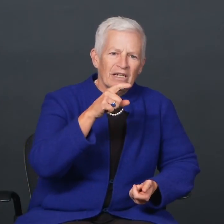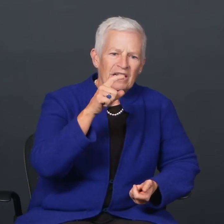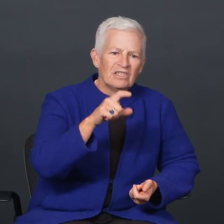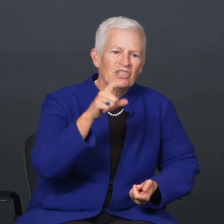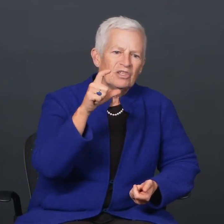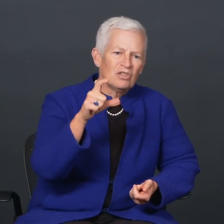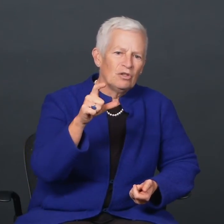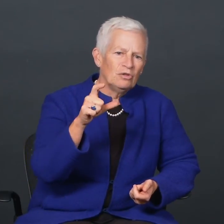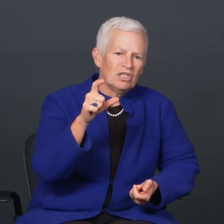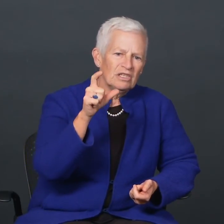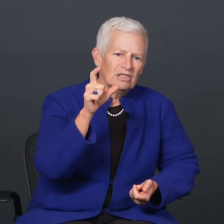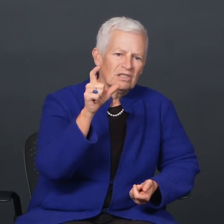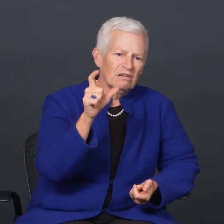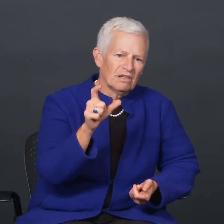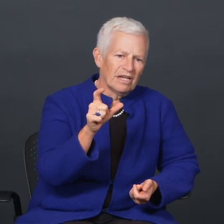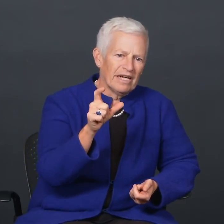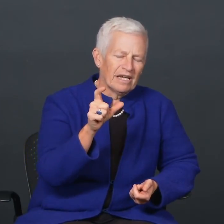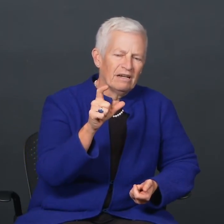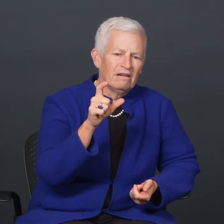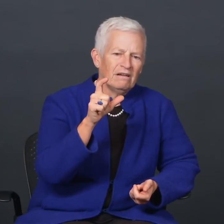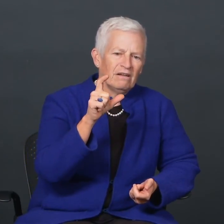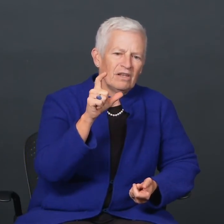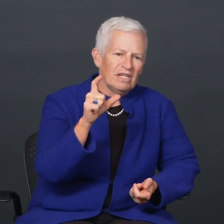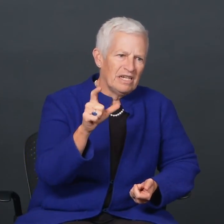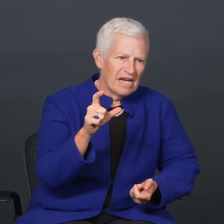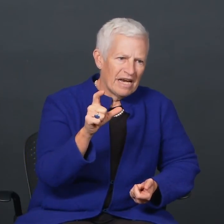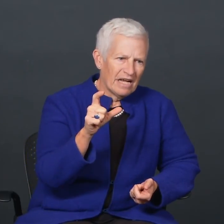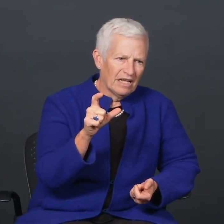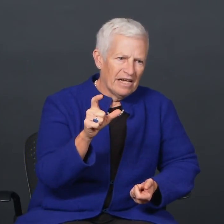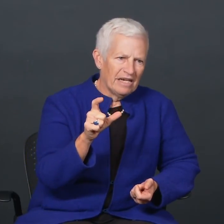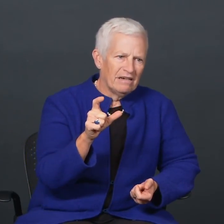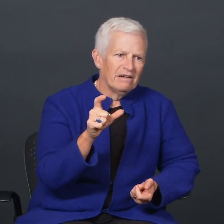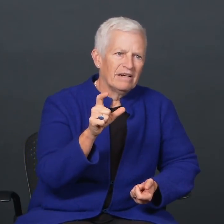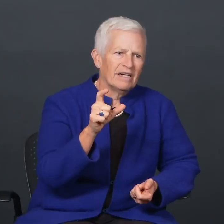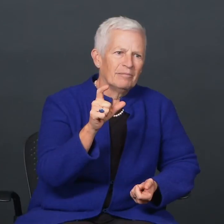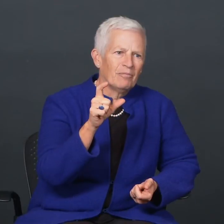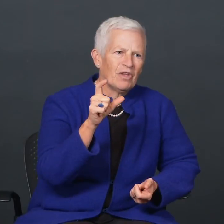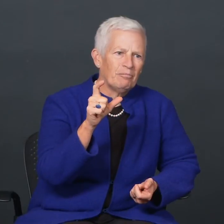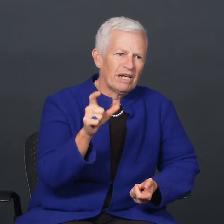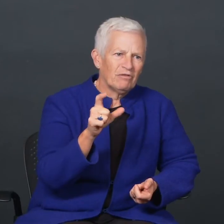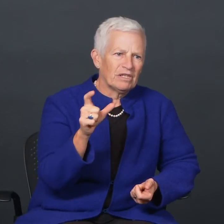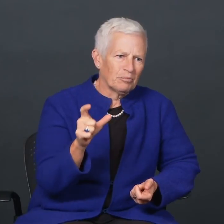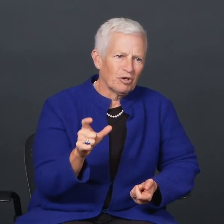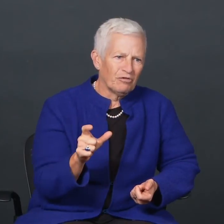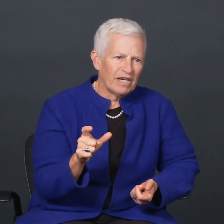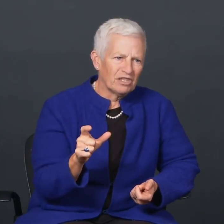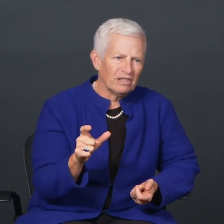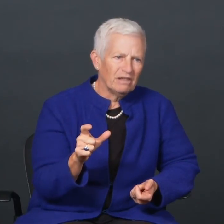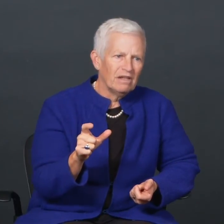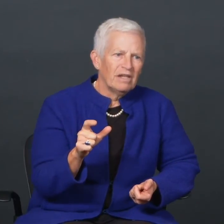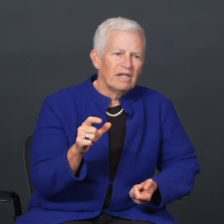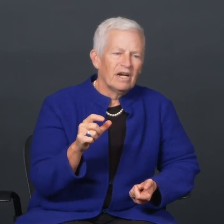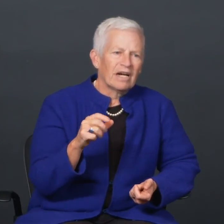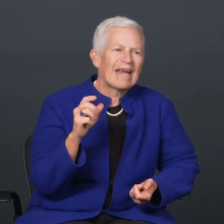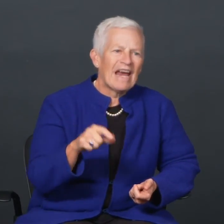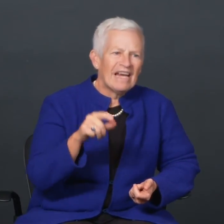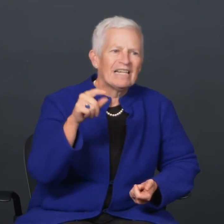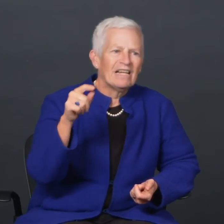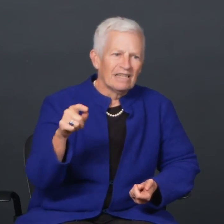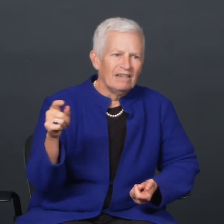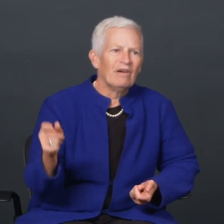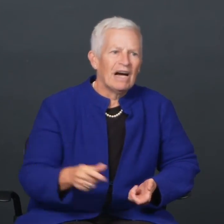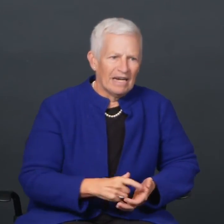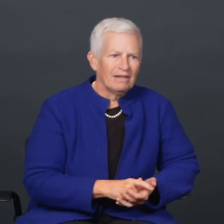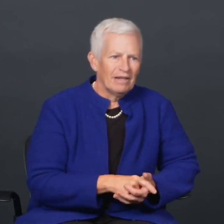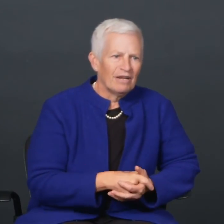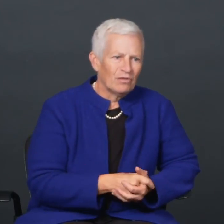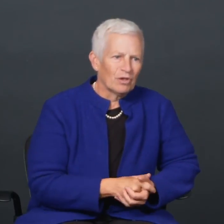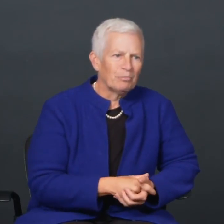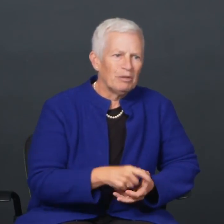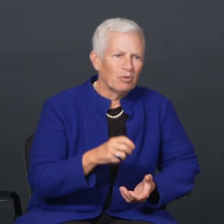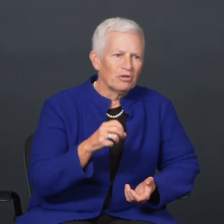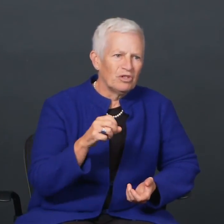But institutions like the DALN that benefit the profession can live on if there are people